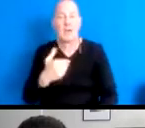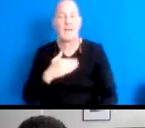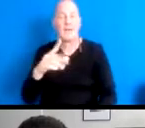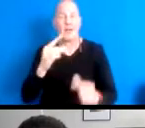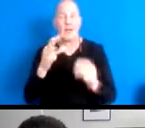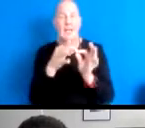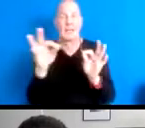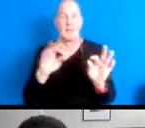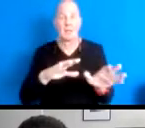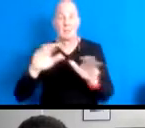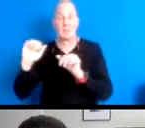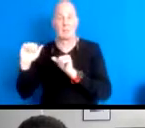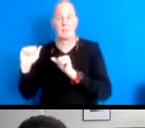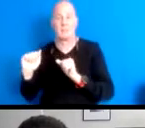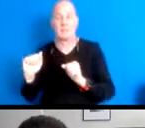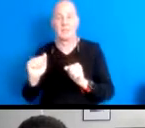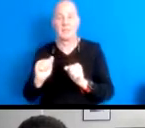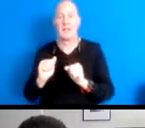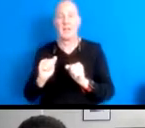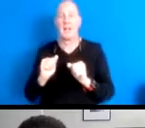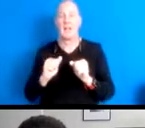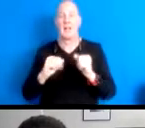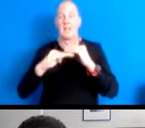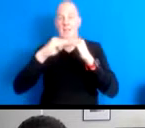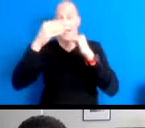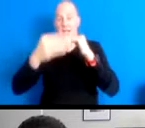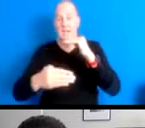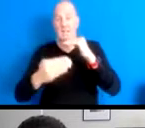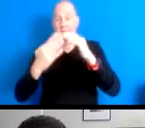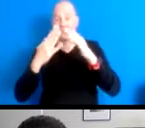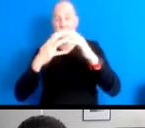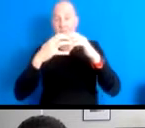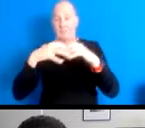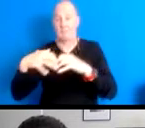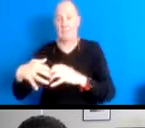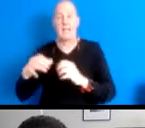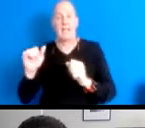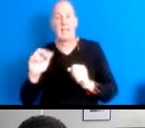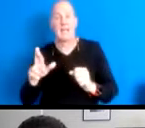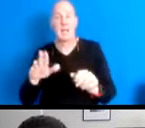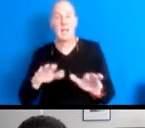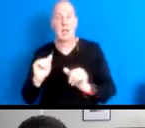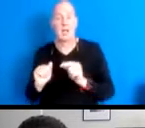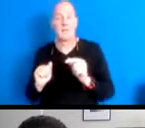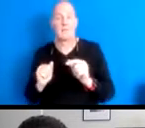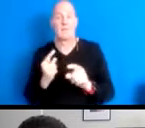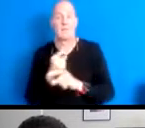cliffs Fisher and collapse. 16:28:01 The air moves back from you like a wave and you can't breathe.